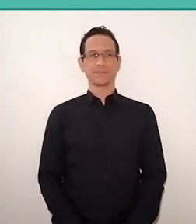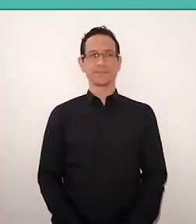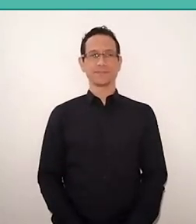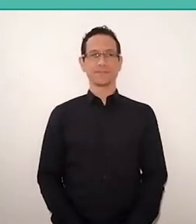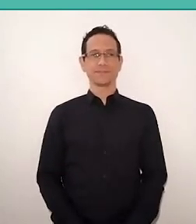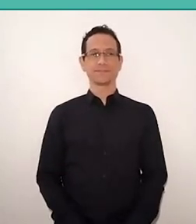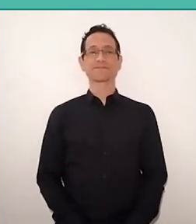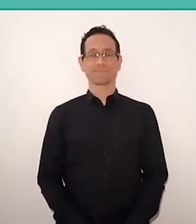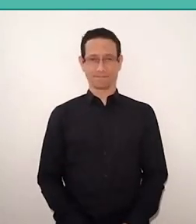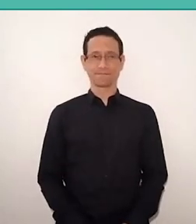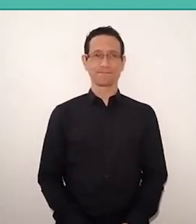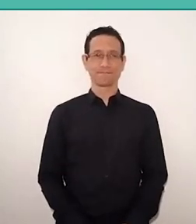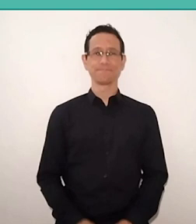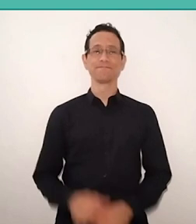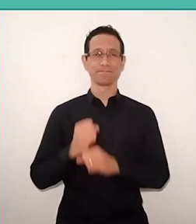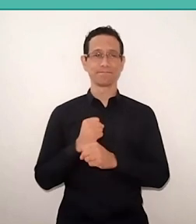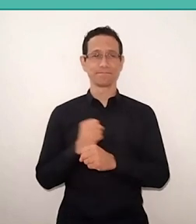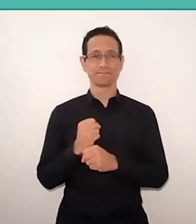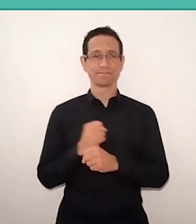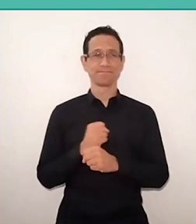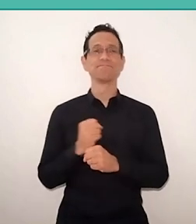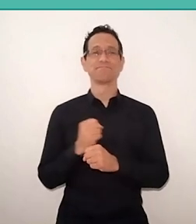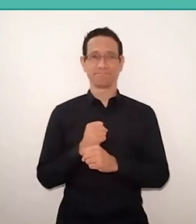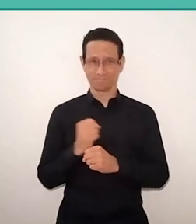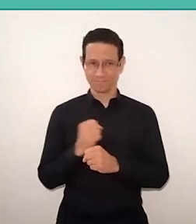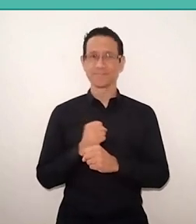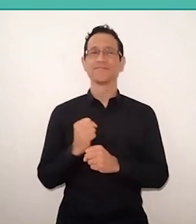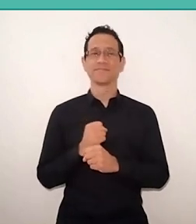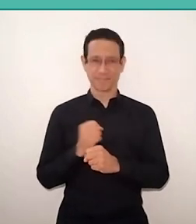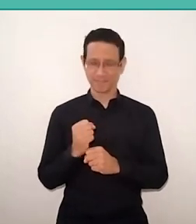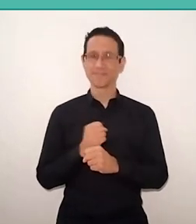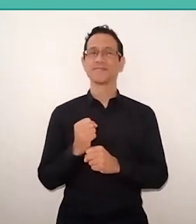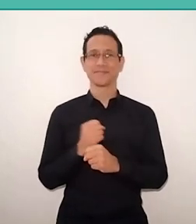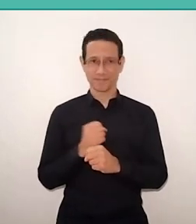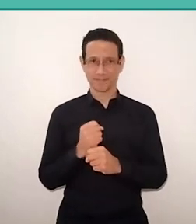because I did it during all the time. One day, the first bus was late,